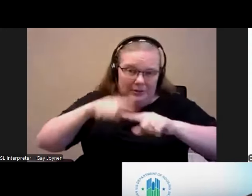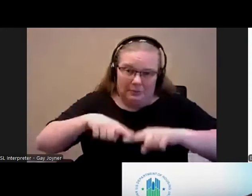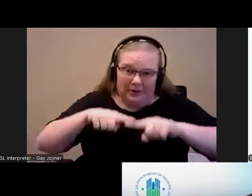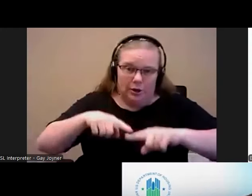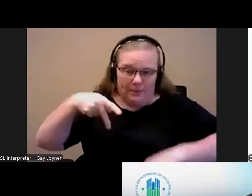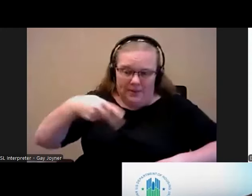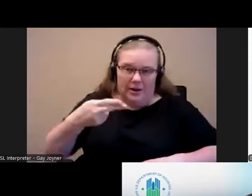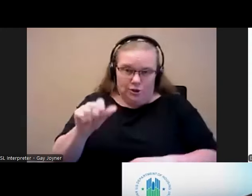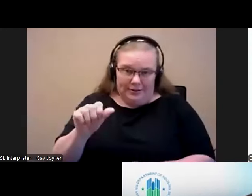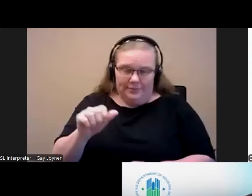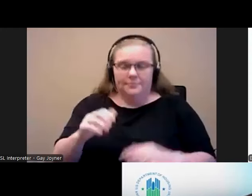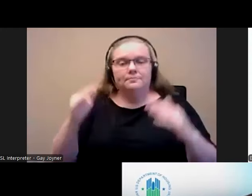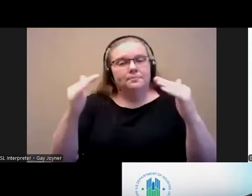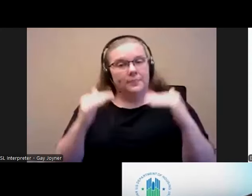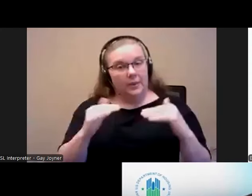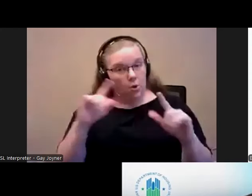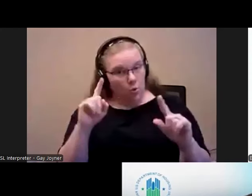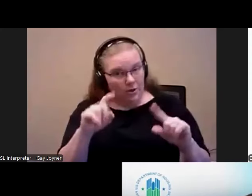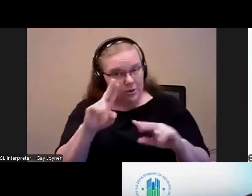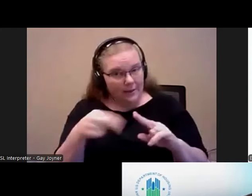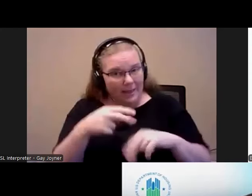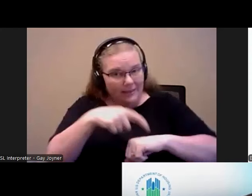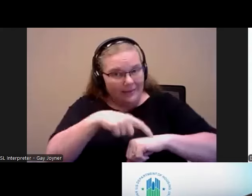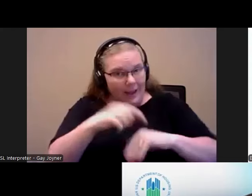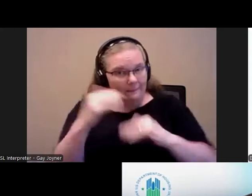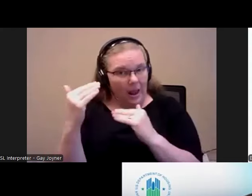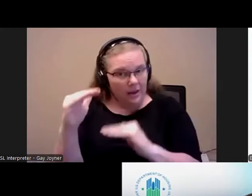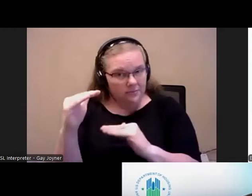Questions about the timeline. Did I hear